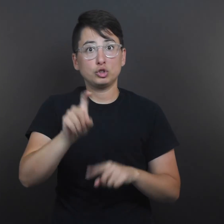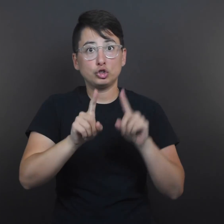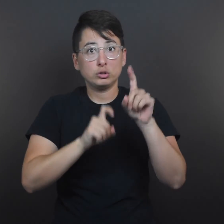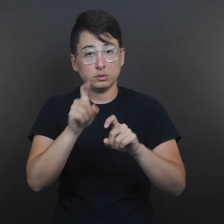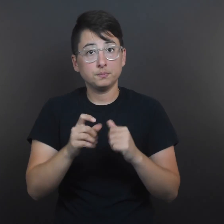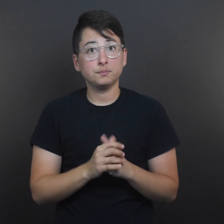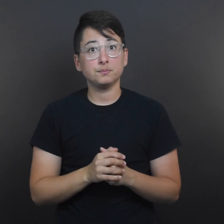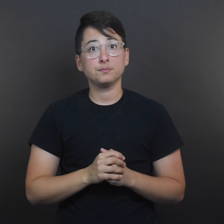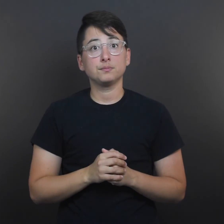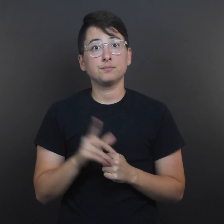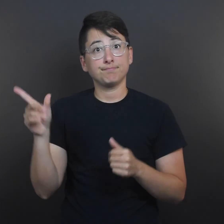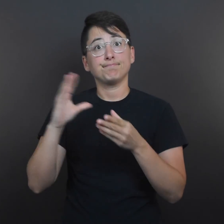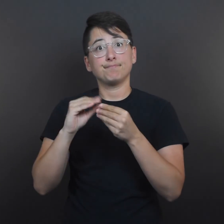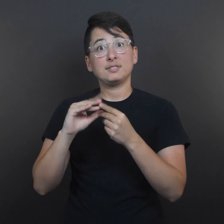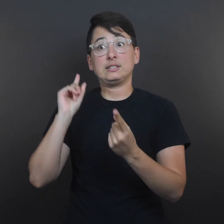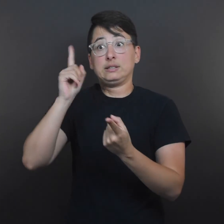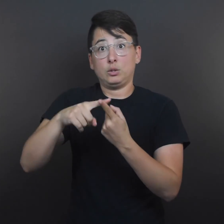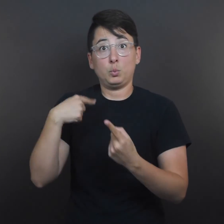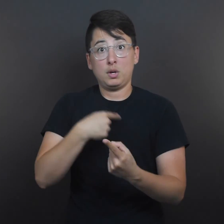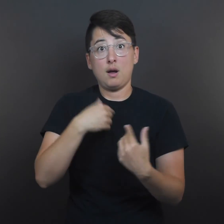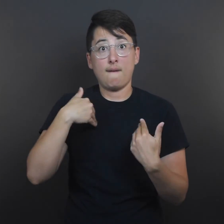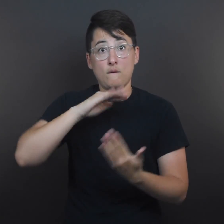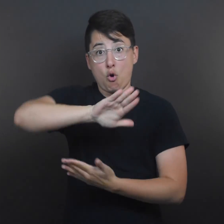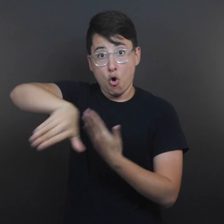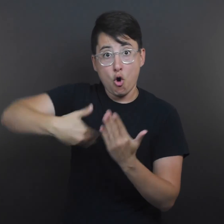caution and prevention are the way to go,” she says.